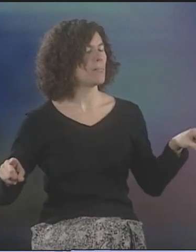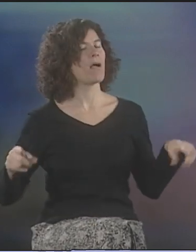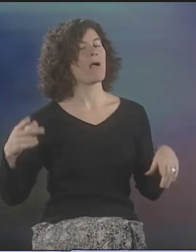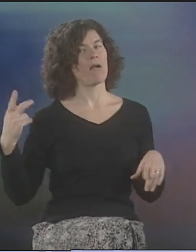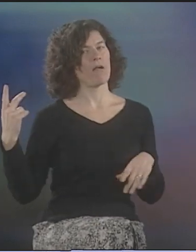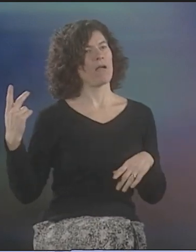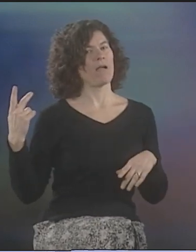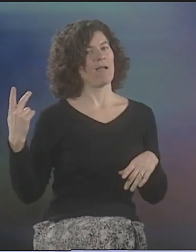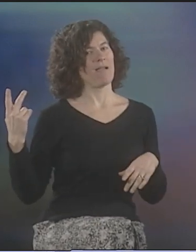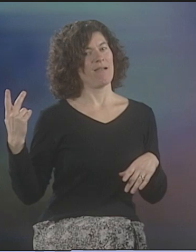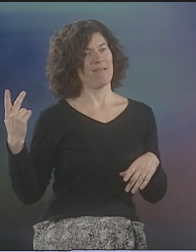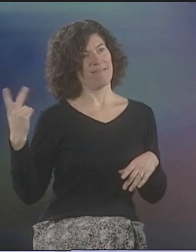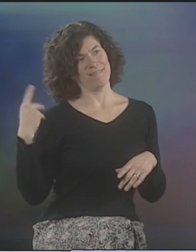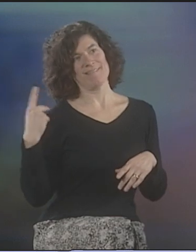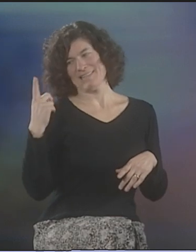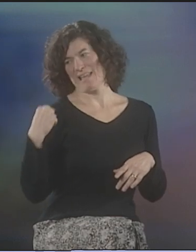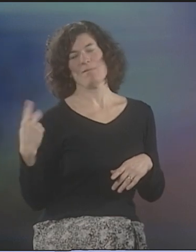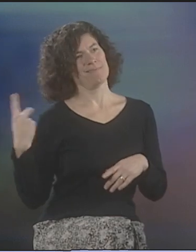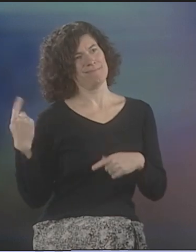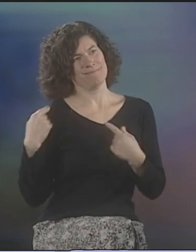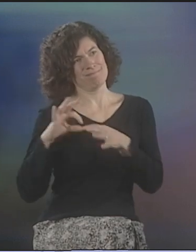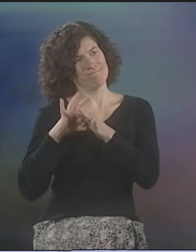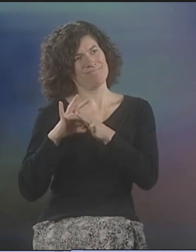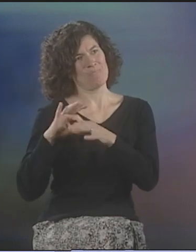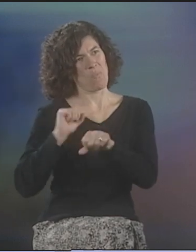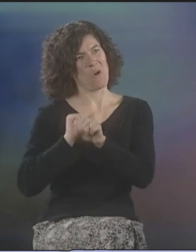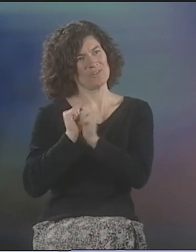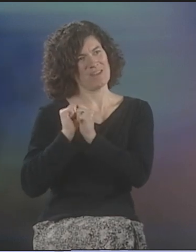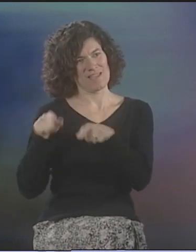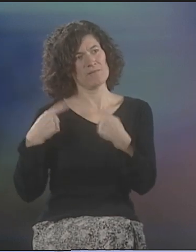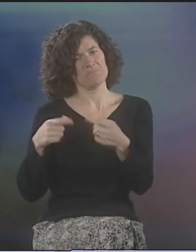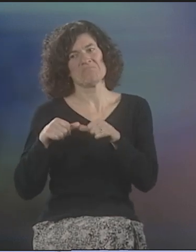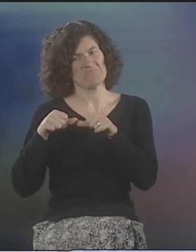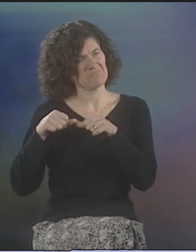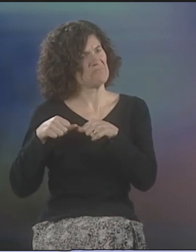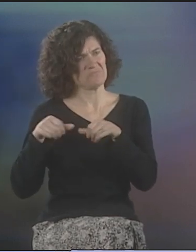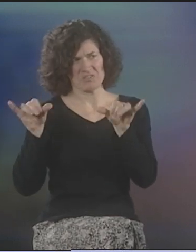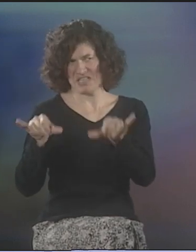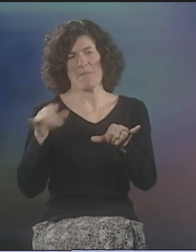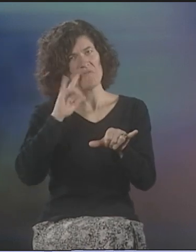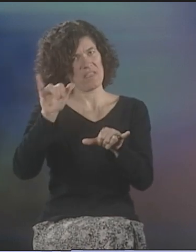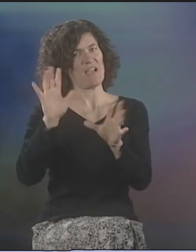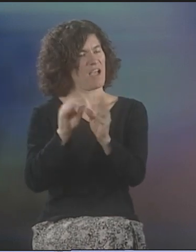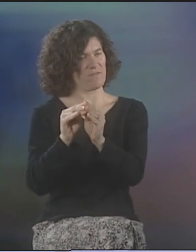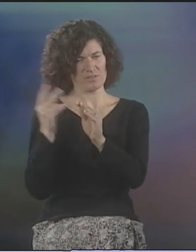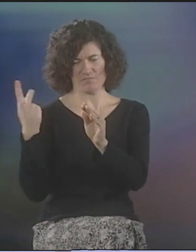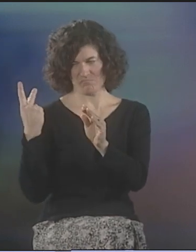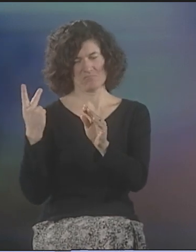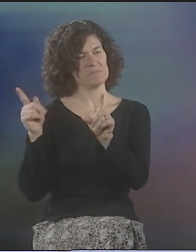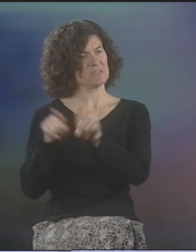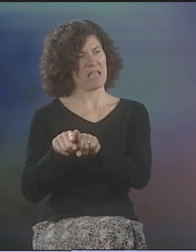SO, THERE WERE DIFFERENT STYLES FOR EACH POET. SOME PEOPLE WANTED TO JUST GIVE OUT A PIECE OF PAPER FOR PEOPLE TO READ AND NOT HAVE AN INTERPRETER, SO,